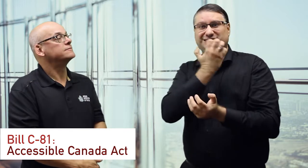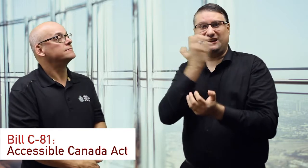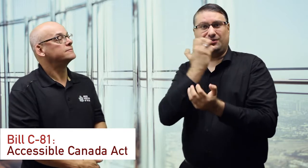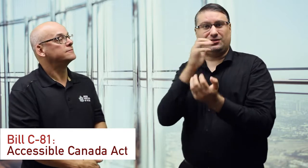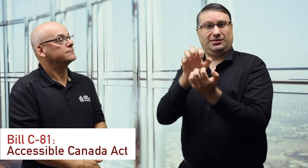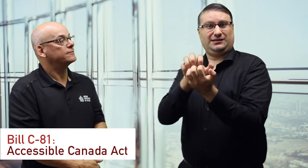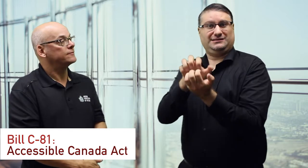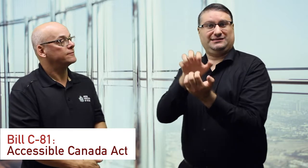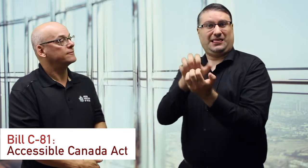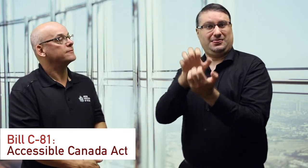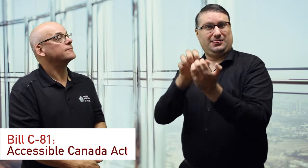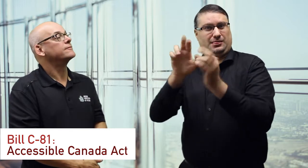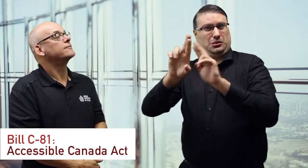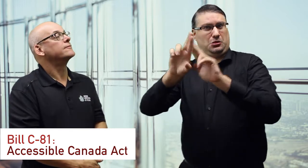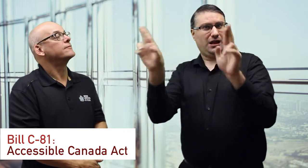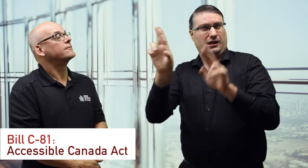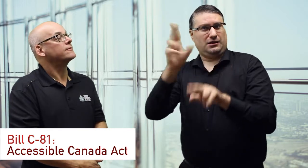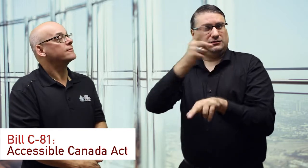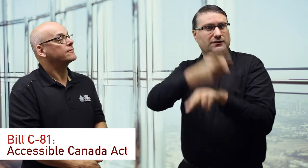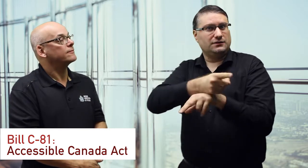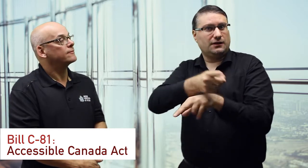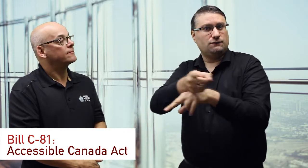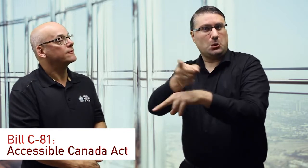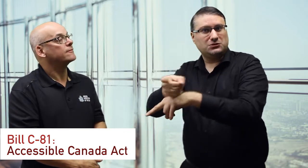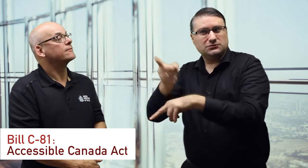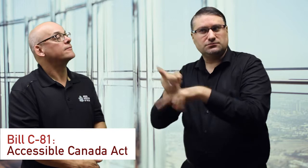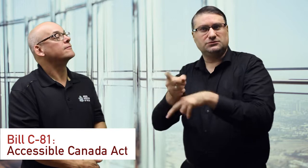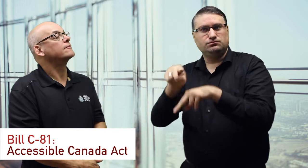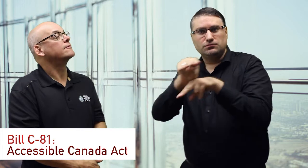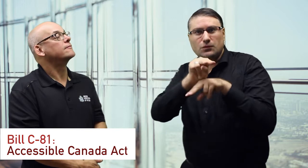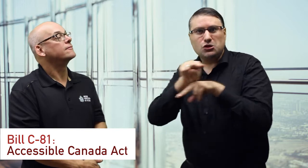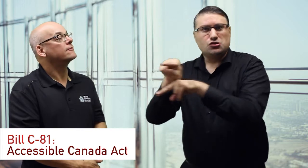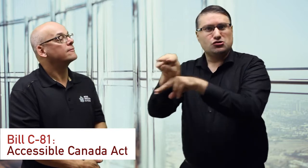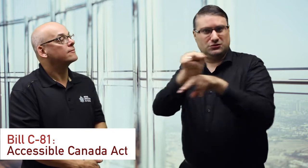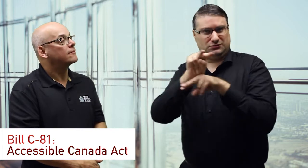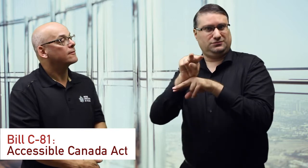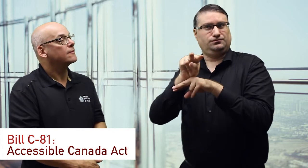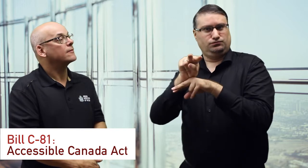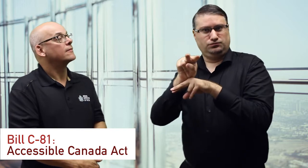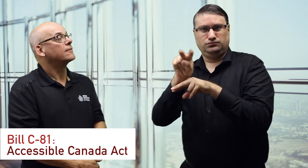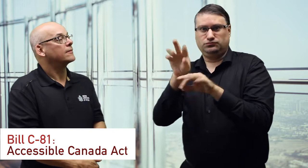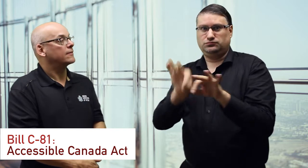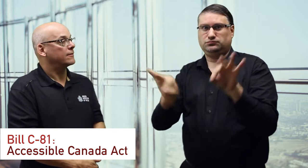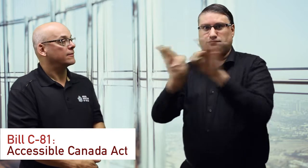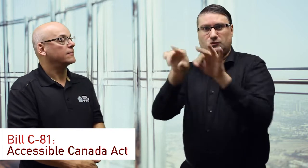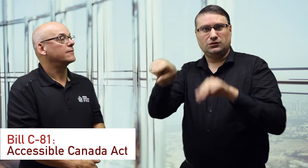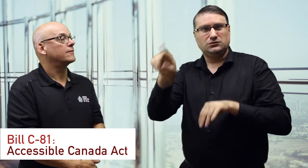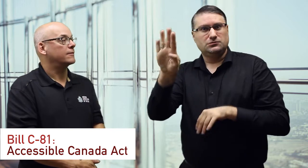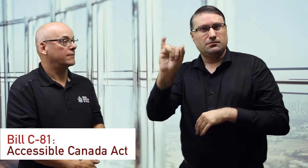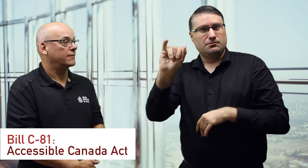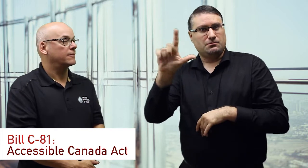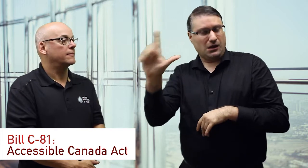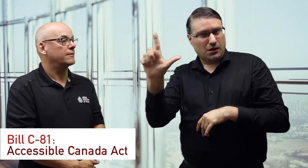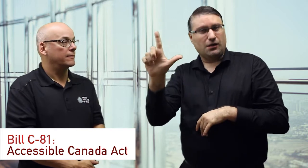so to give them more teeth (power) in enforcing and supervising the accessibility policies across Canada.